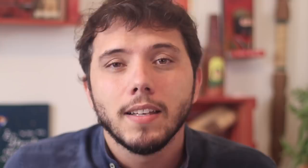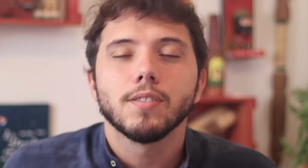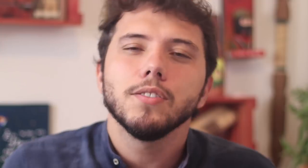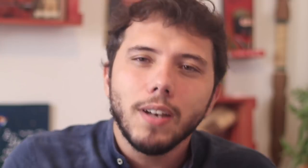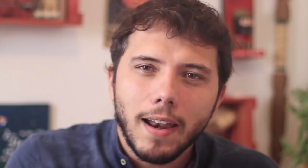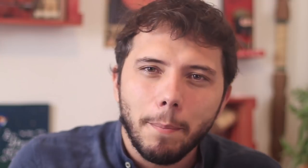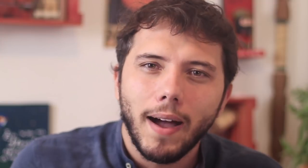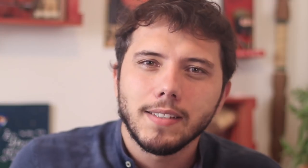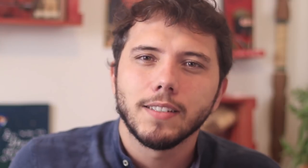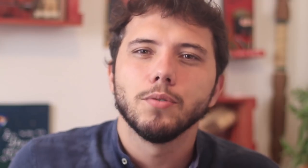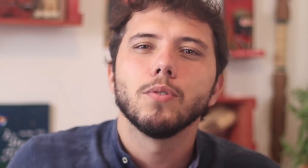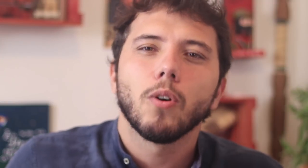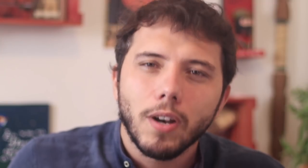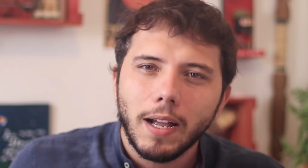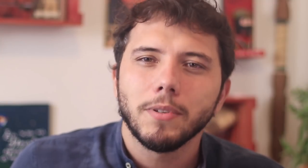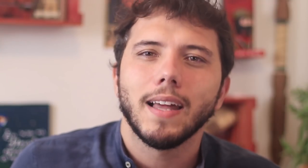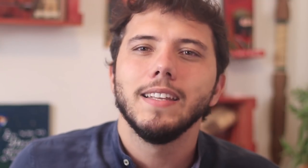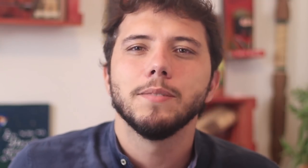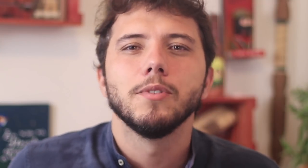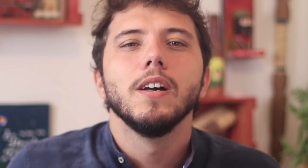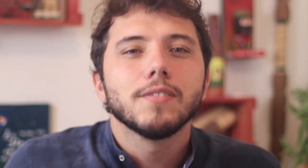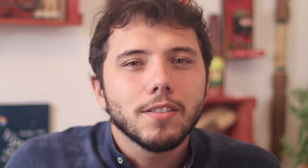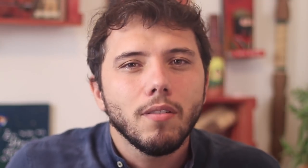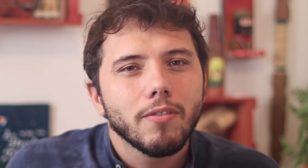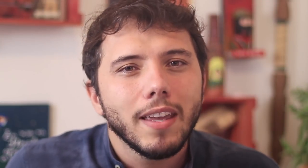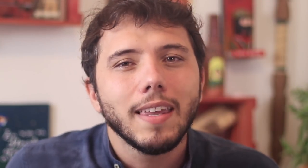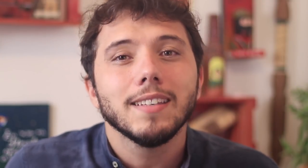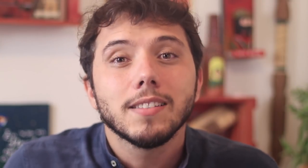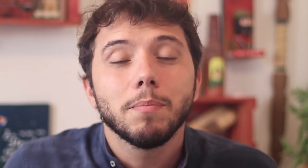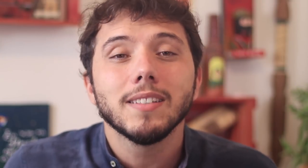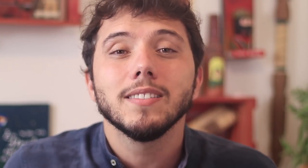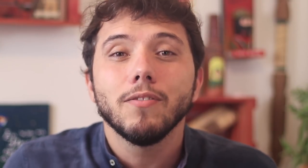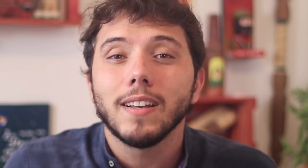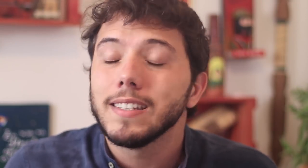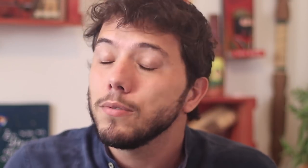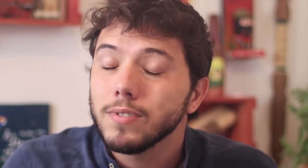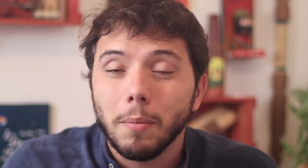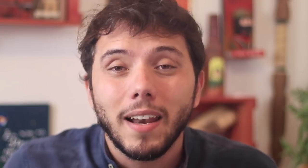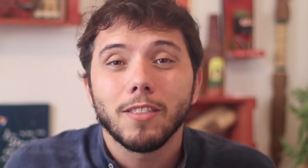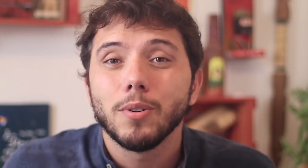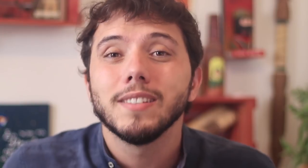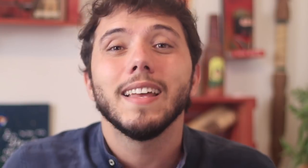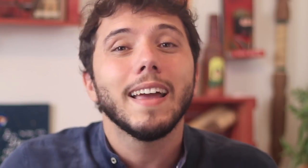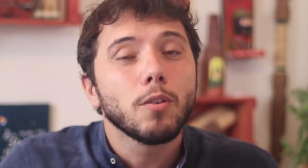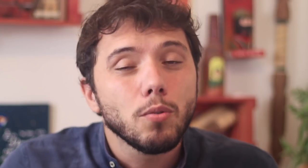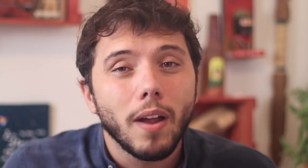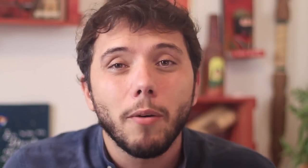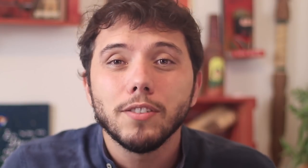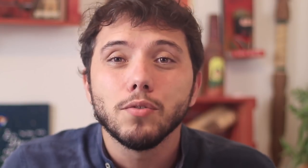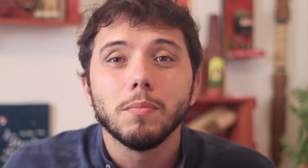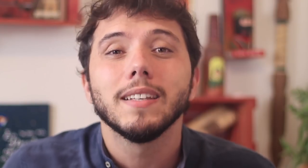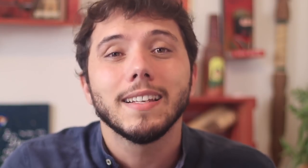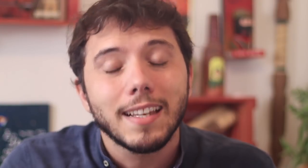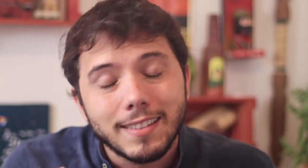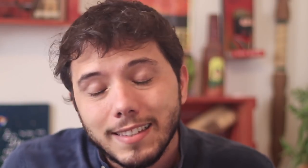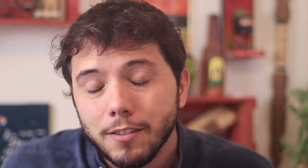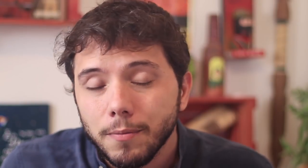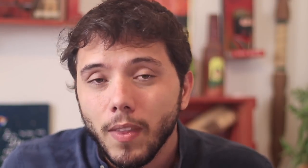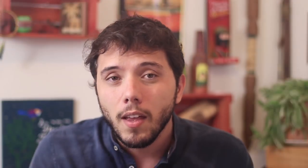If you look at the page "Corona Capitalism" you will see that what the companies are doing to their workers is cruel, is inhumane, is murder.